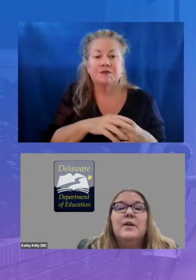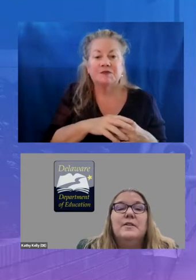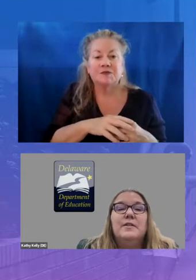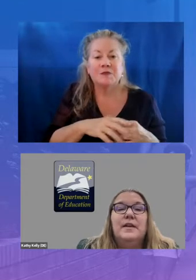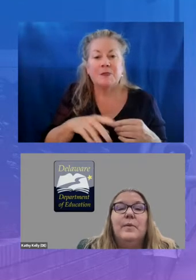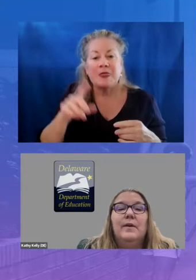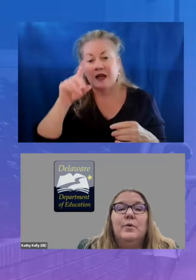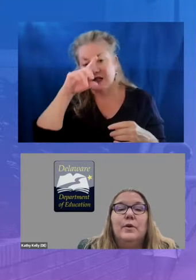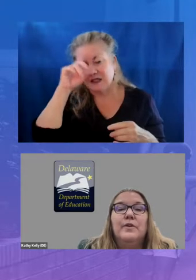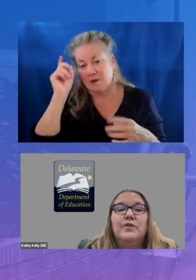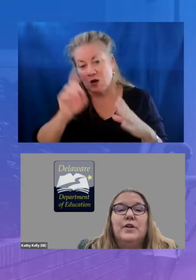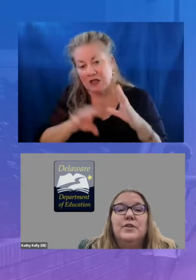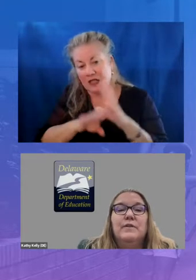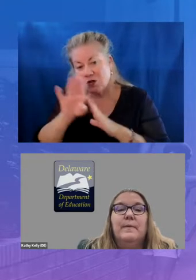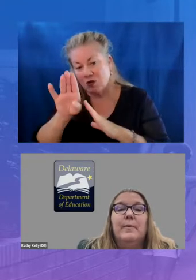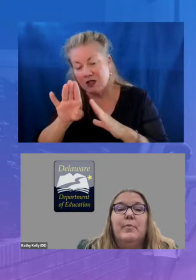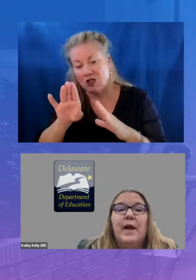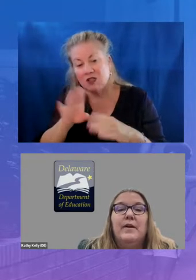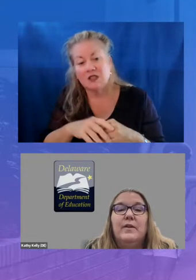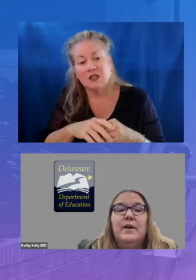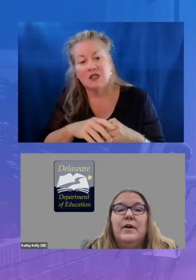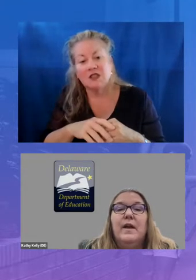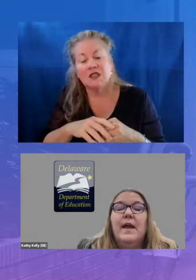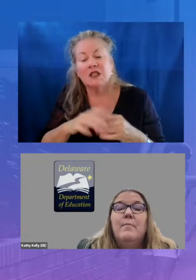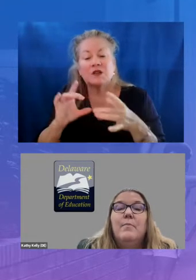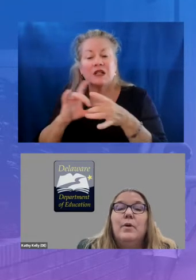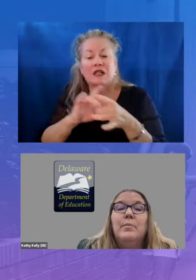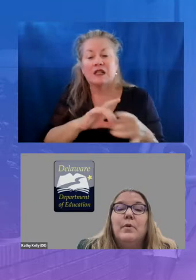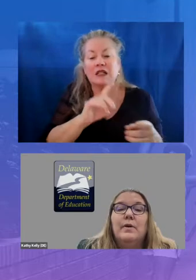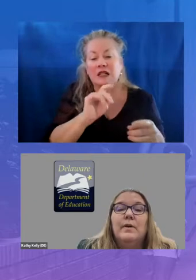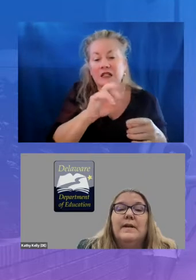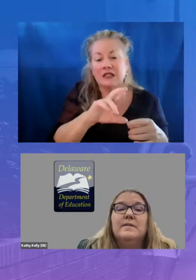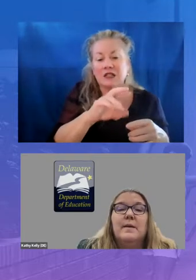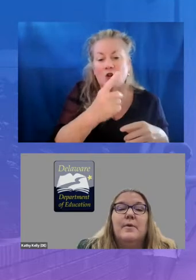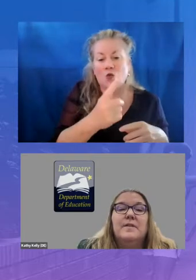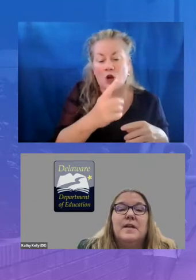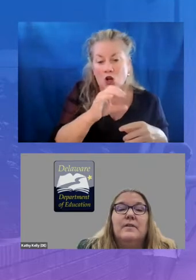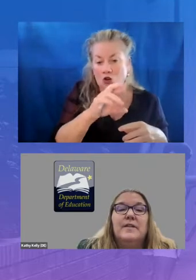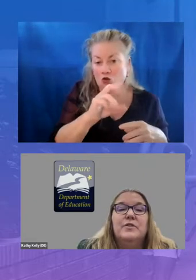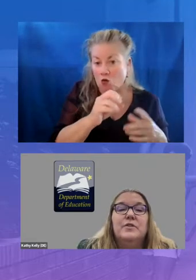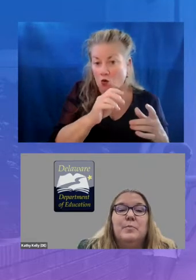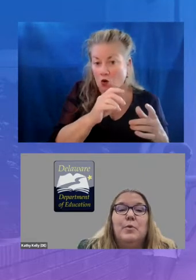to tier 1 core instruction from the prior year and more importantly summer acceleration supports